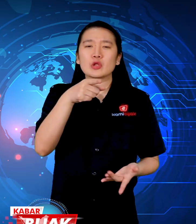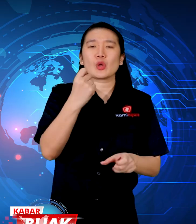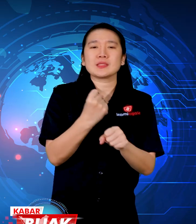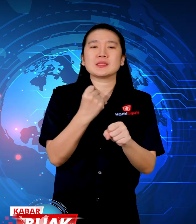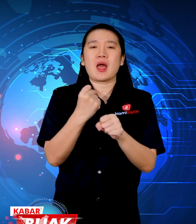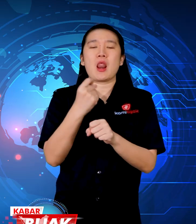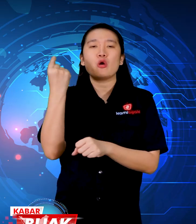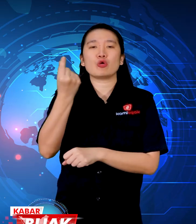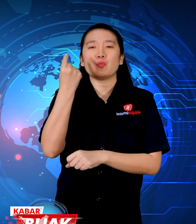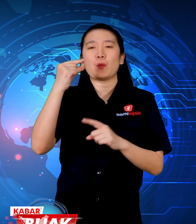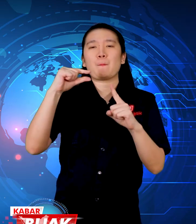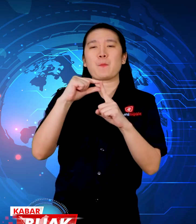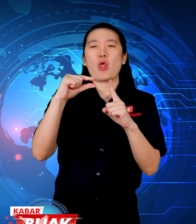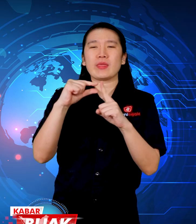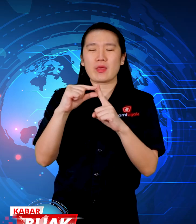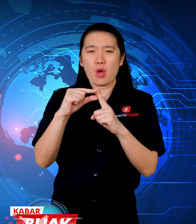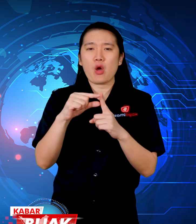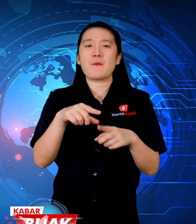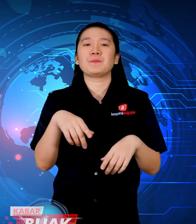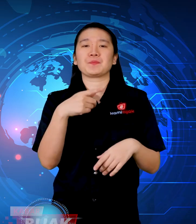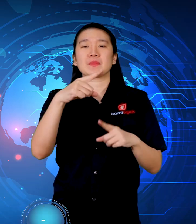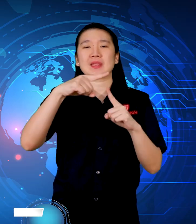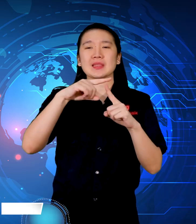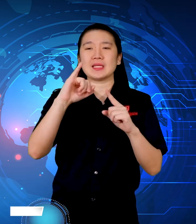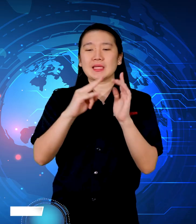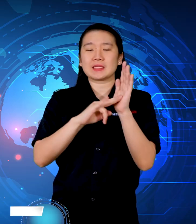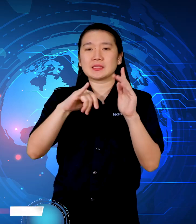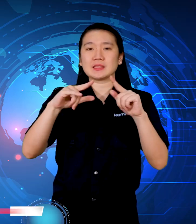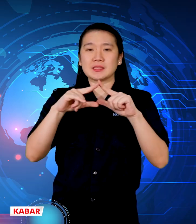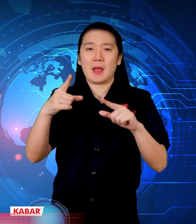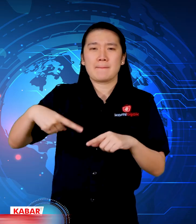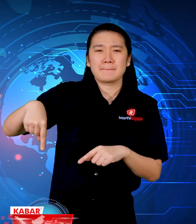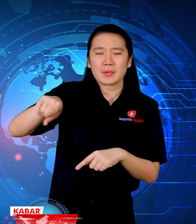which is a common symptom of polio and stool samples